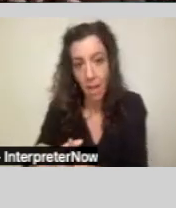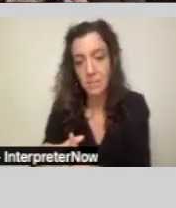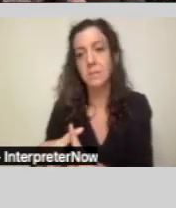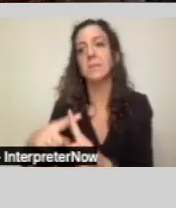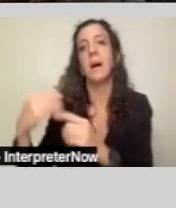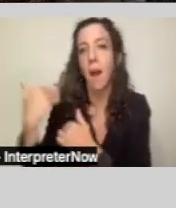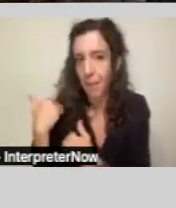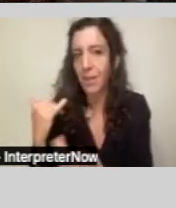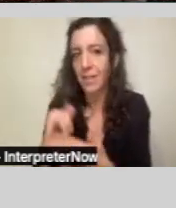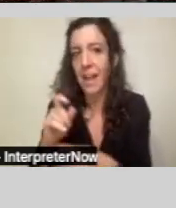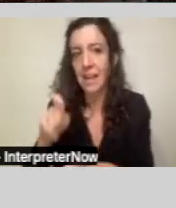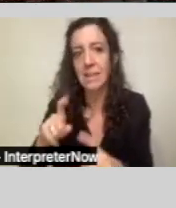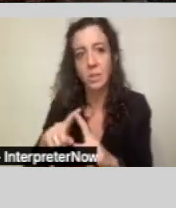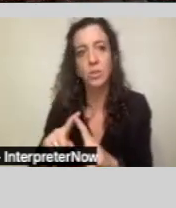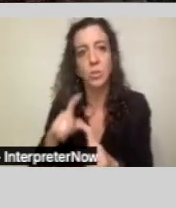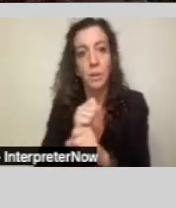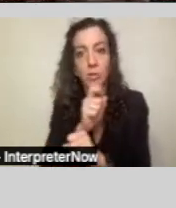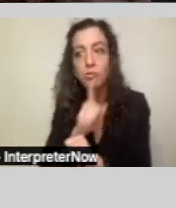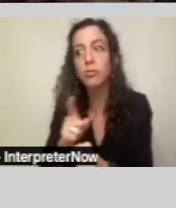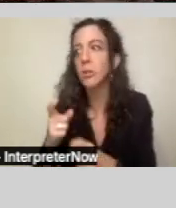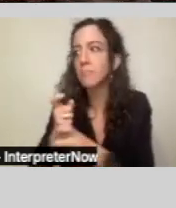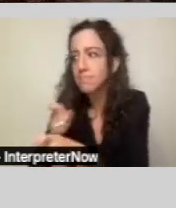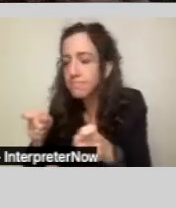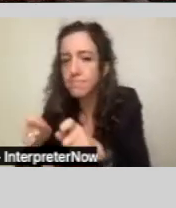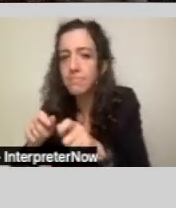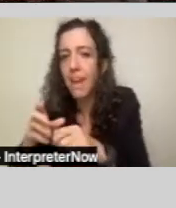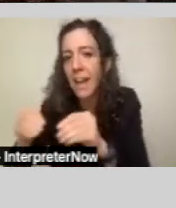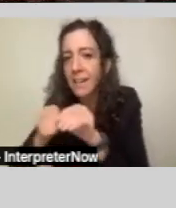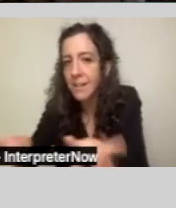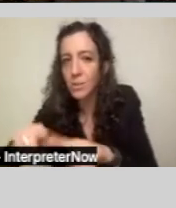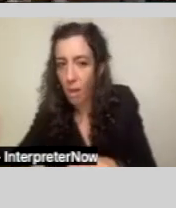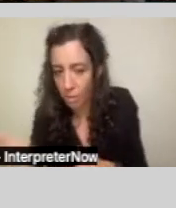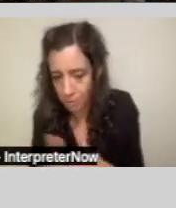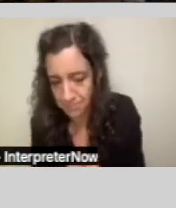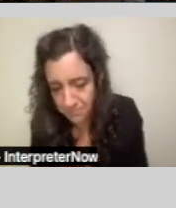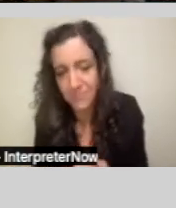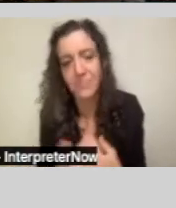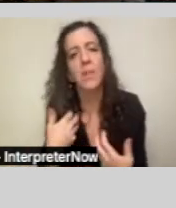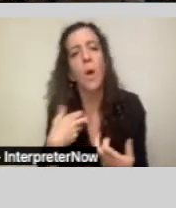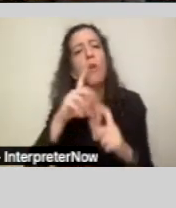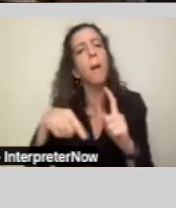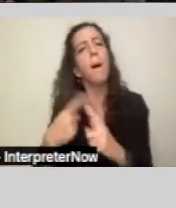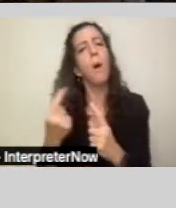to discharge. So, let's quickly talk about those obligations, which my colleagues will explain in greater